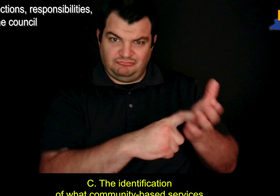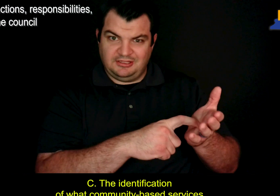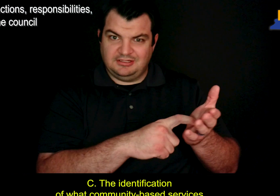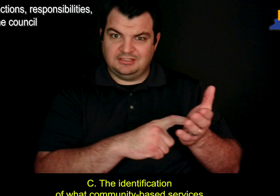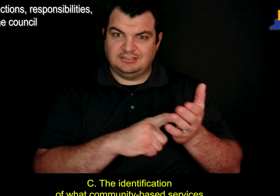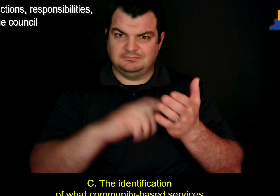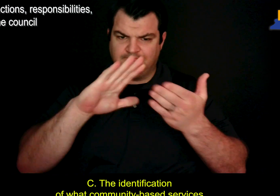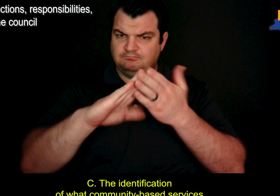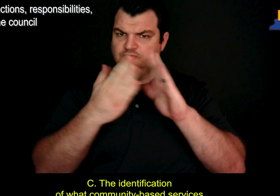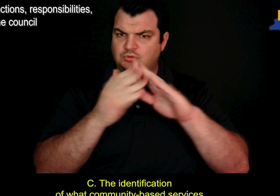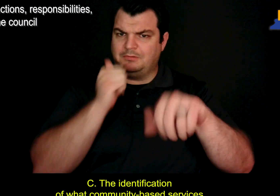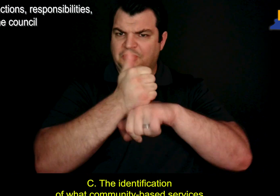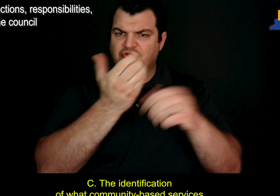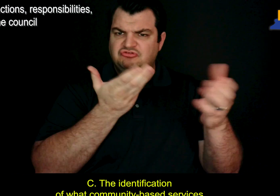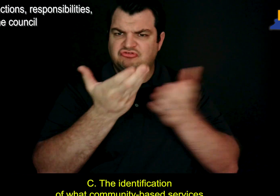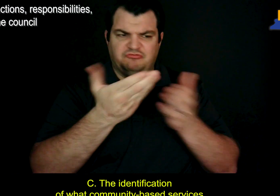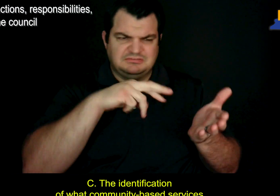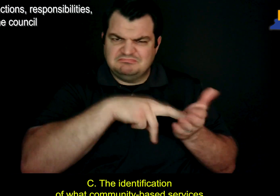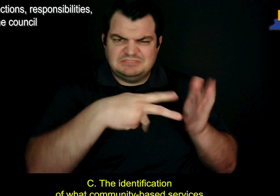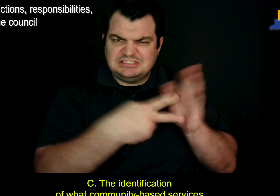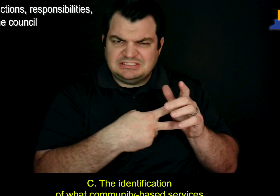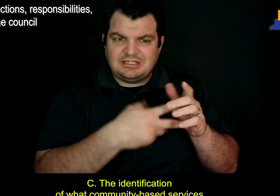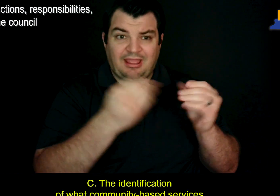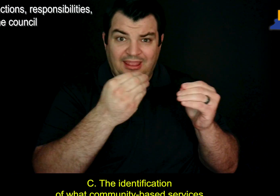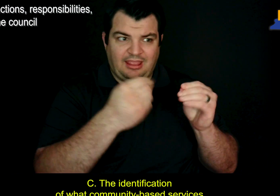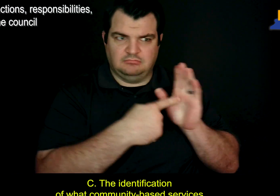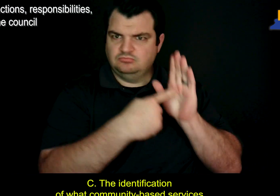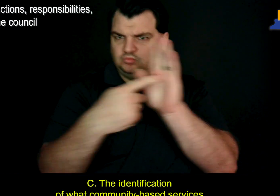C. The identification of what community-based services